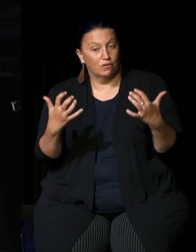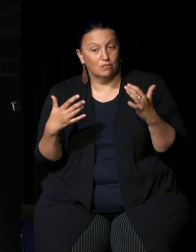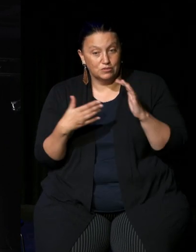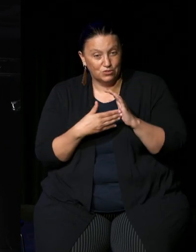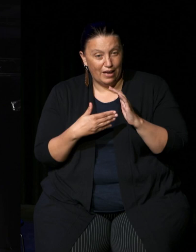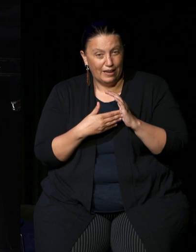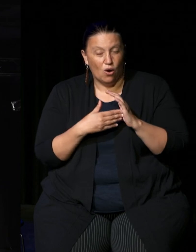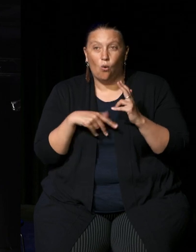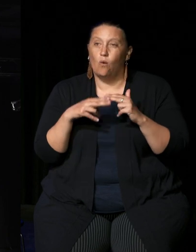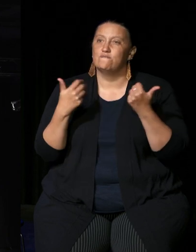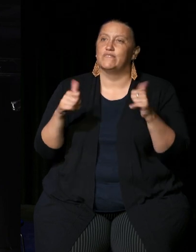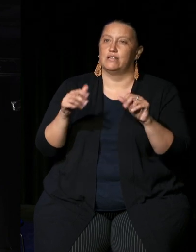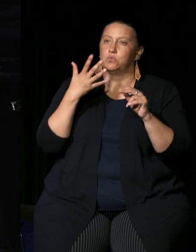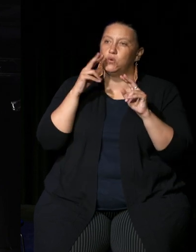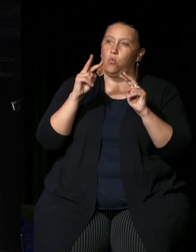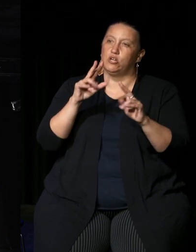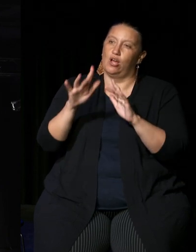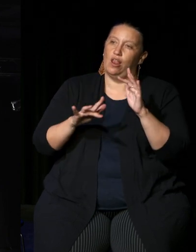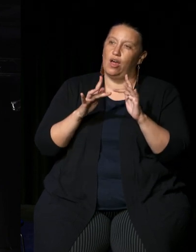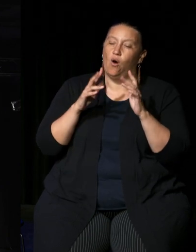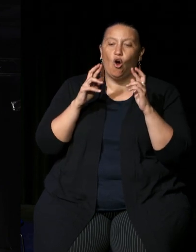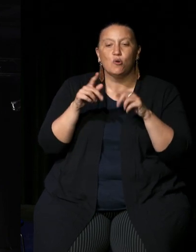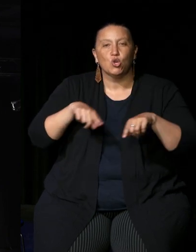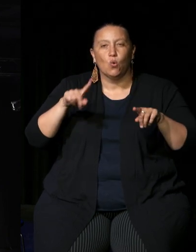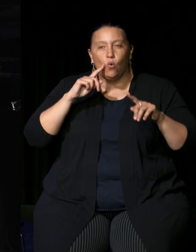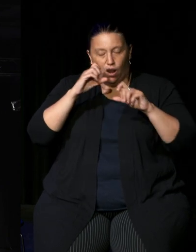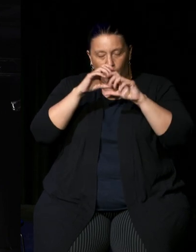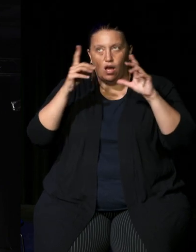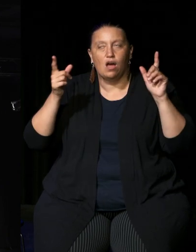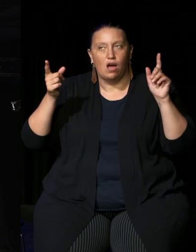today if you're watching online then we're hoping that you will have a much clearer idea of not just